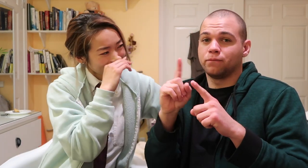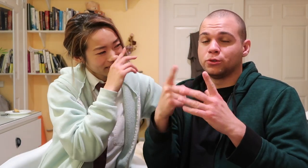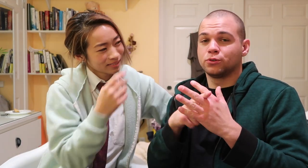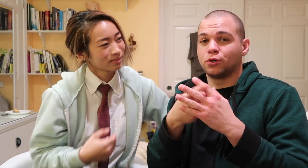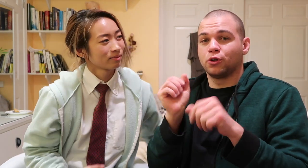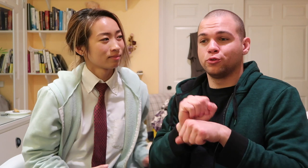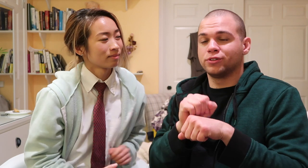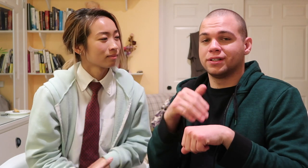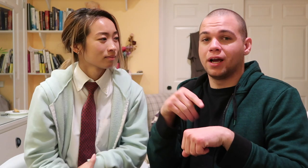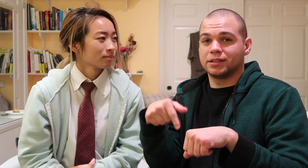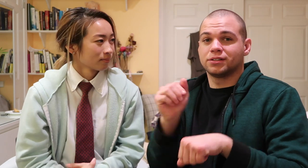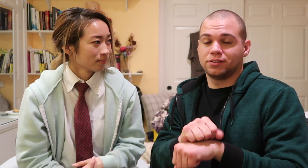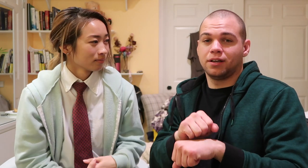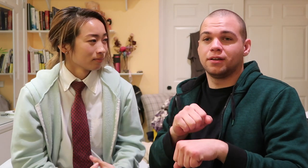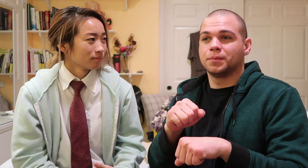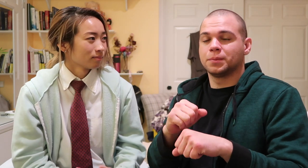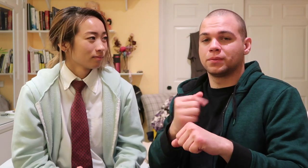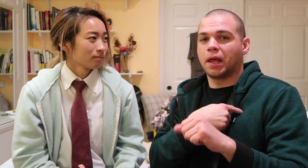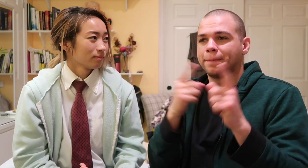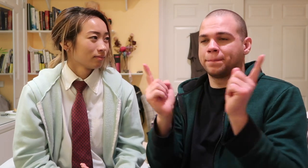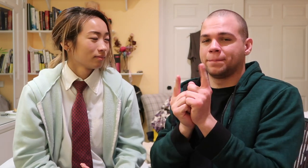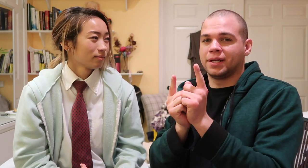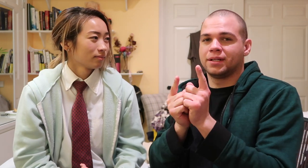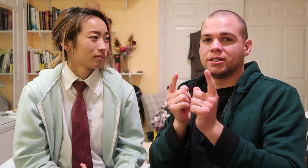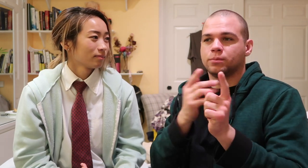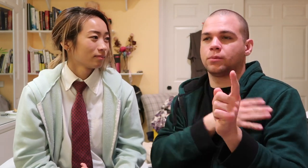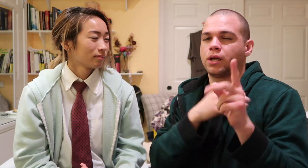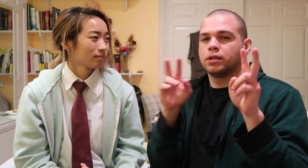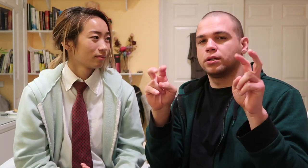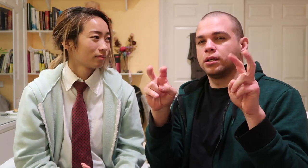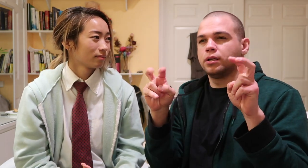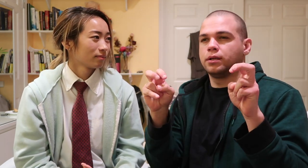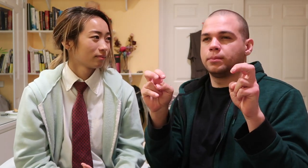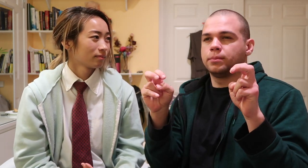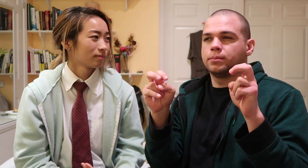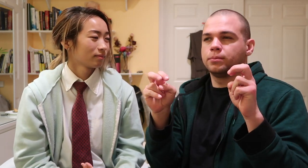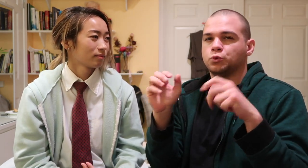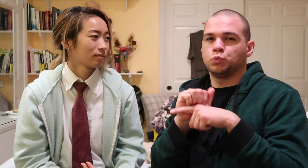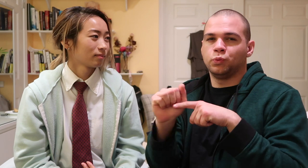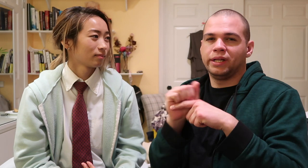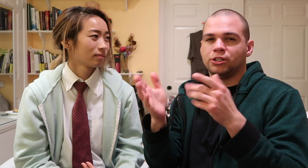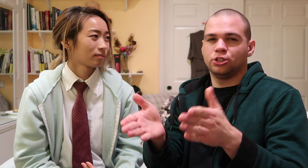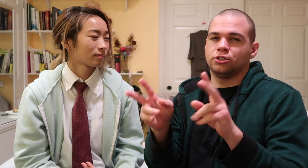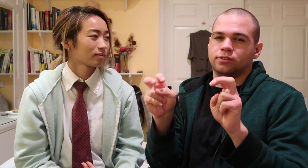when I first started working at this job I meet my "trainer"